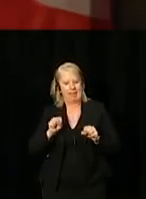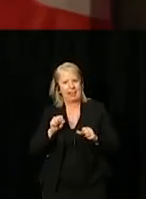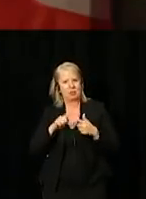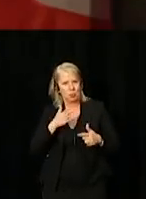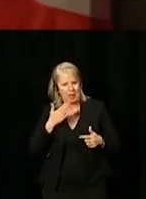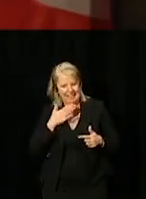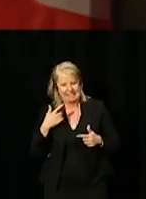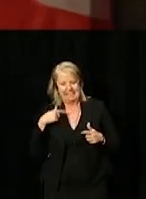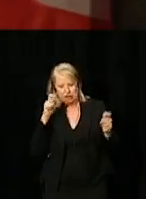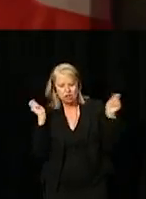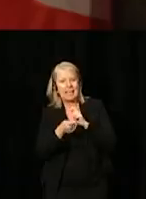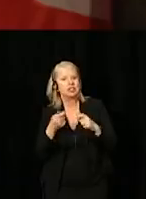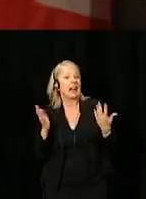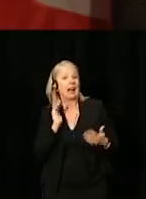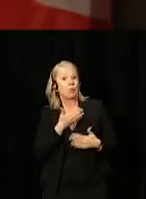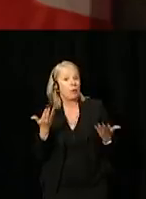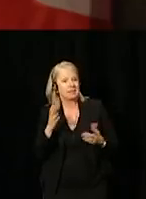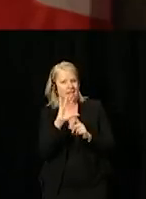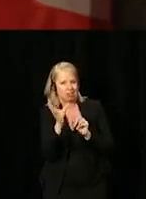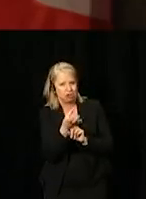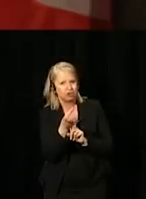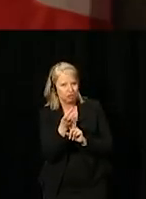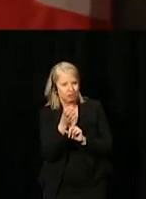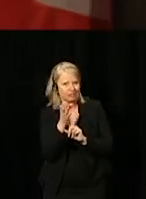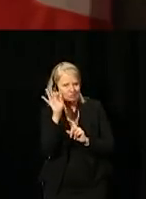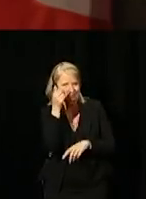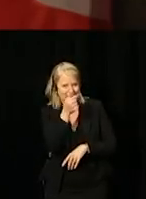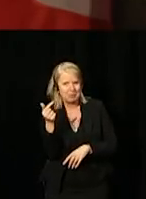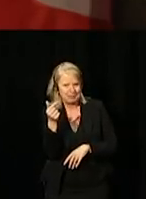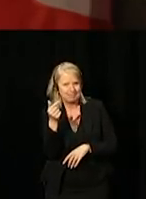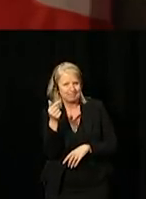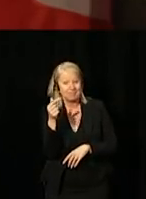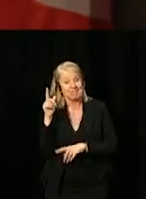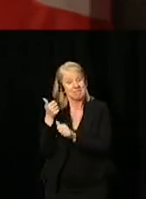to change the culture of the public service, and the Minister said that herself.